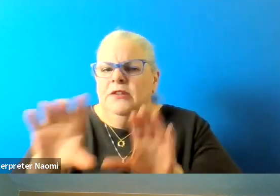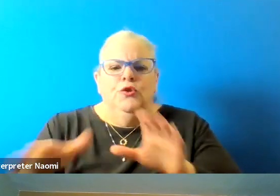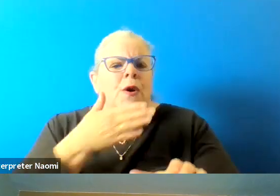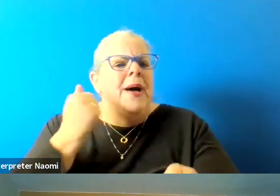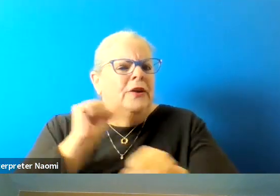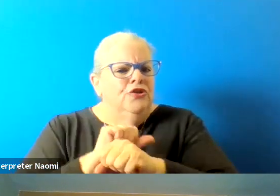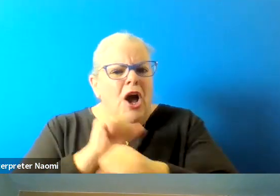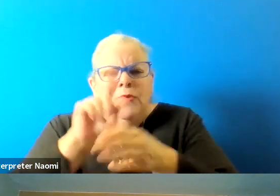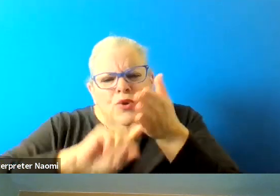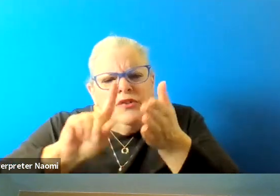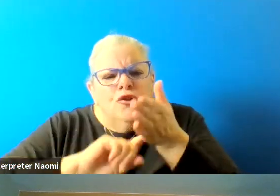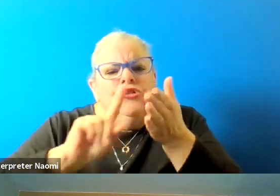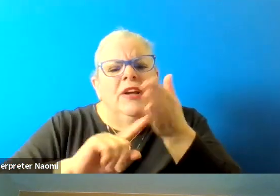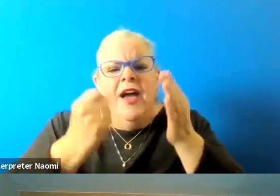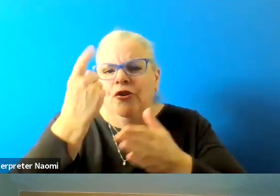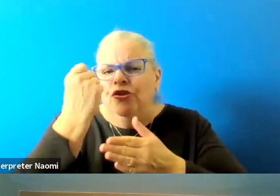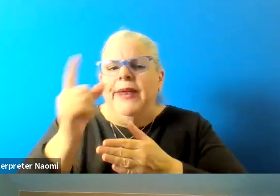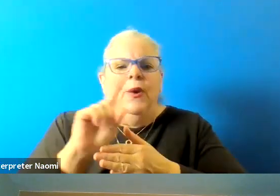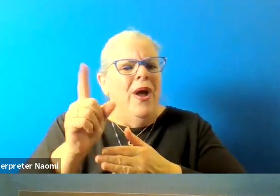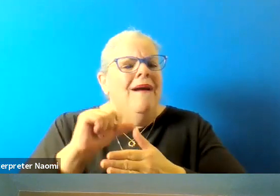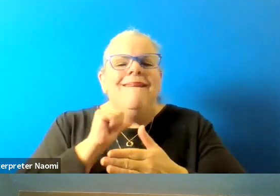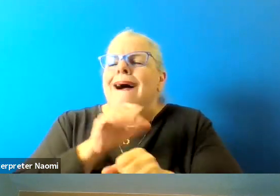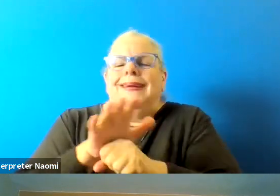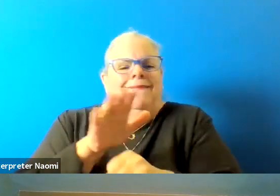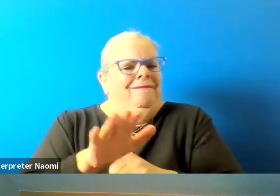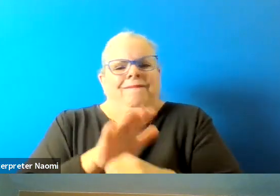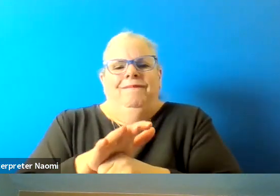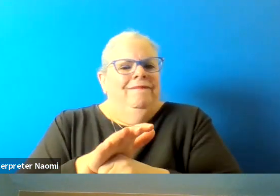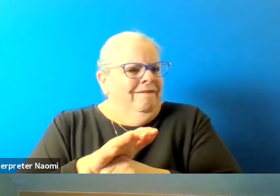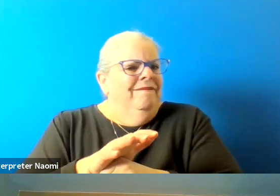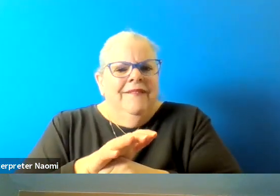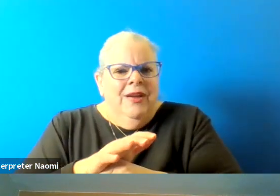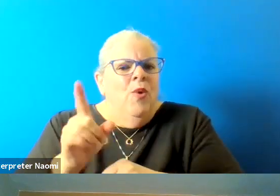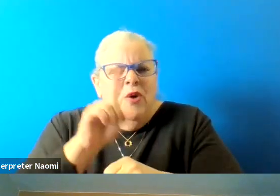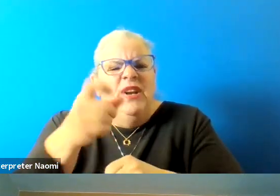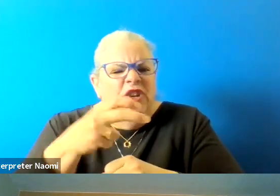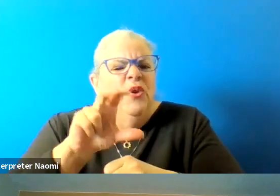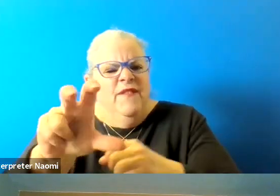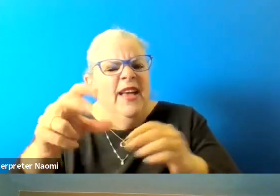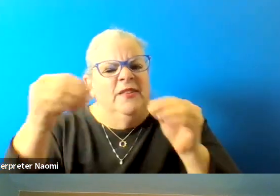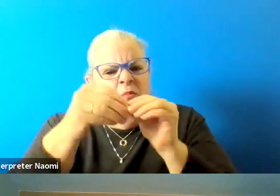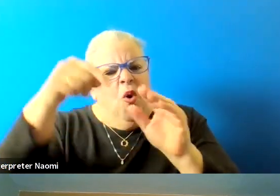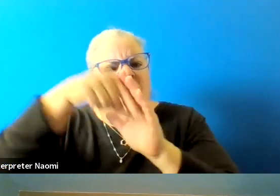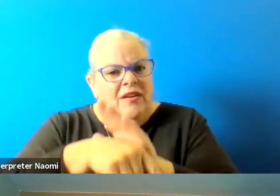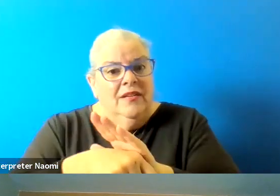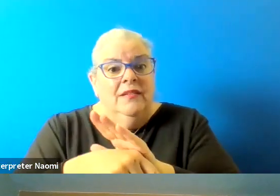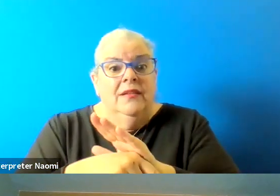and understand where we fall short, and where we're going to invest further. Now, it is tricky.